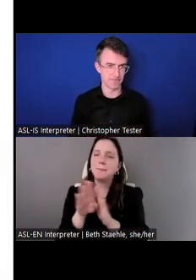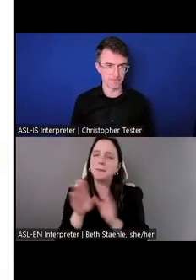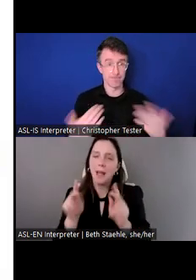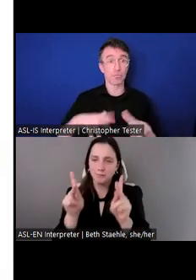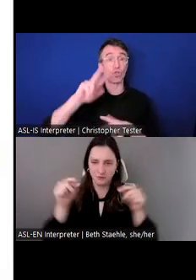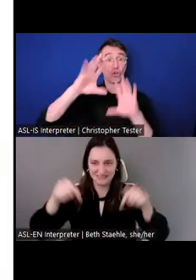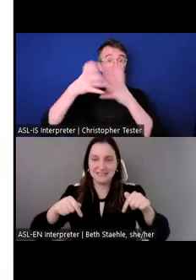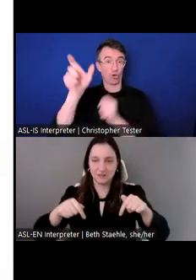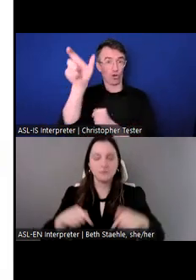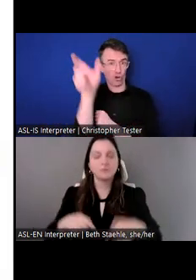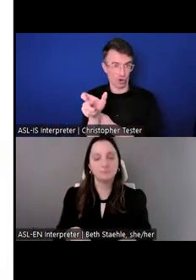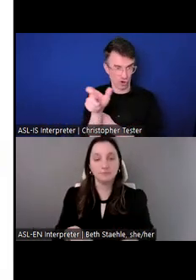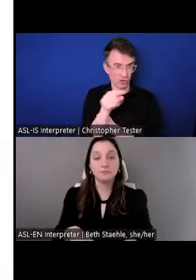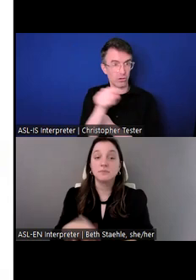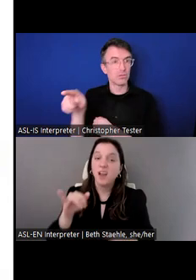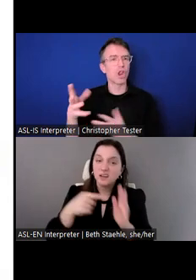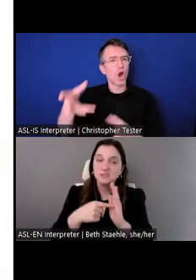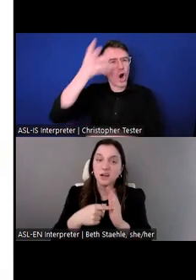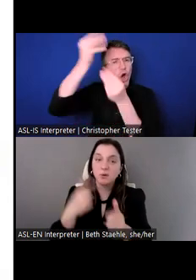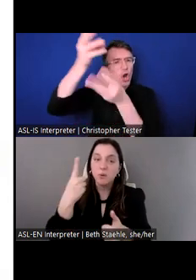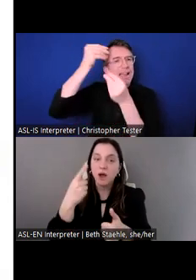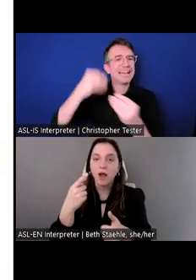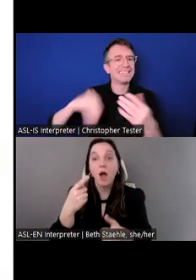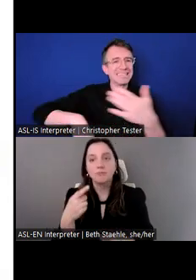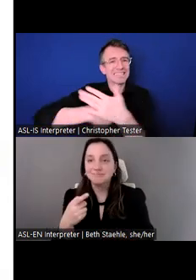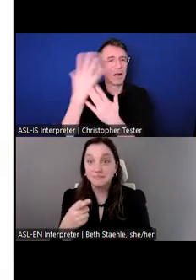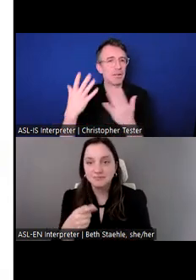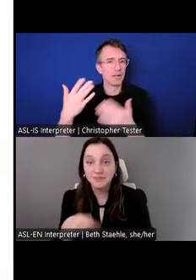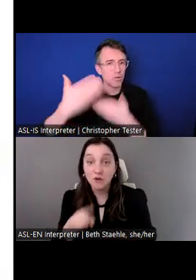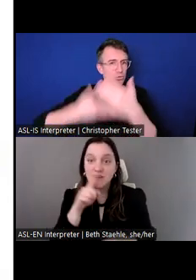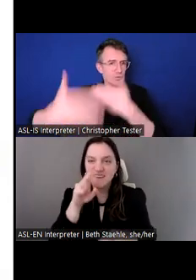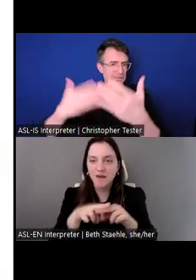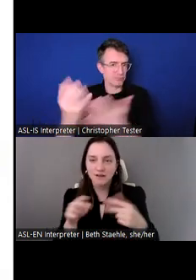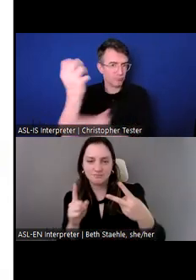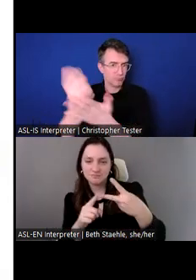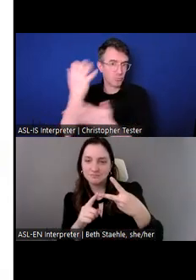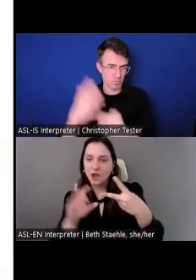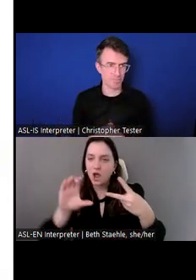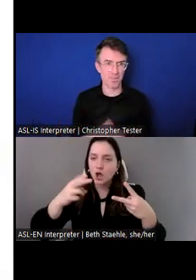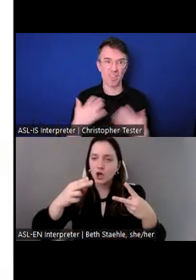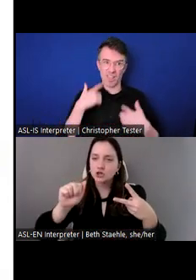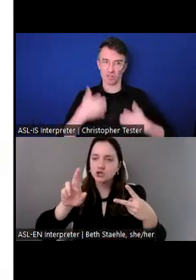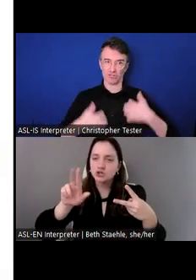For example, we have a fun one is Charlie/Sam Fund.